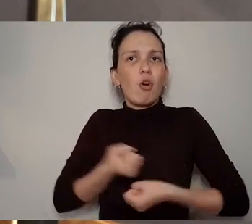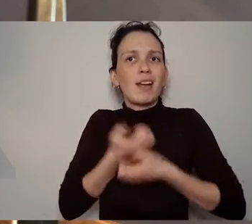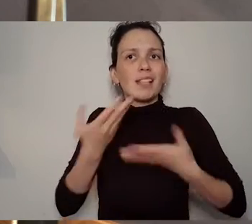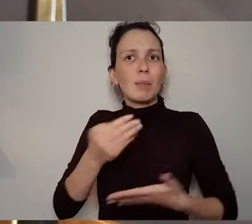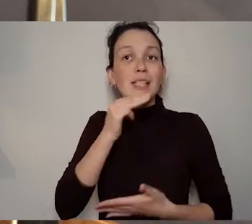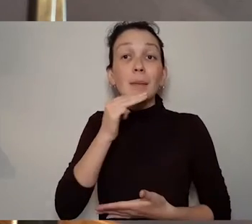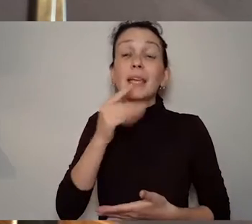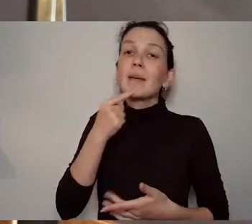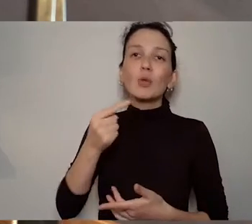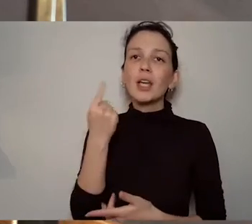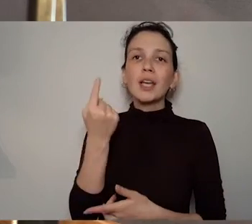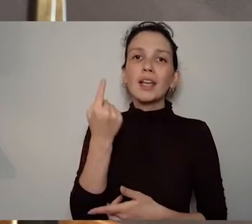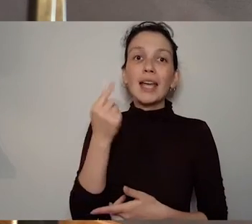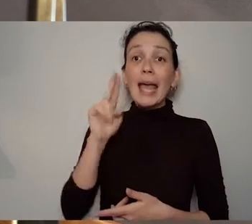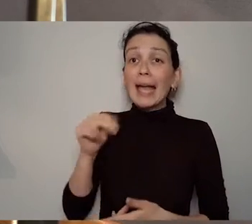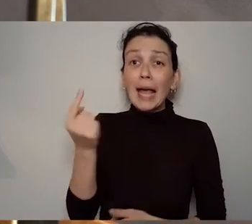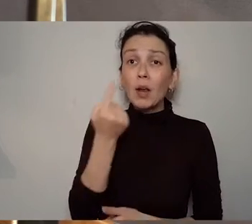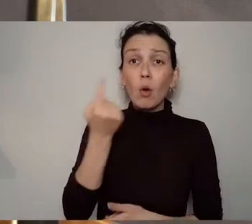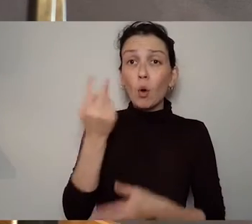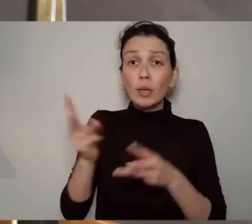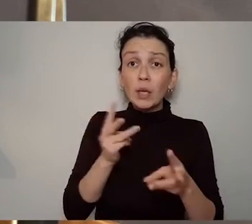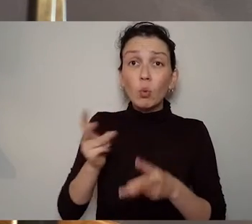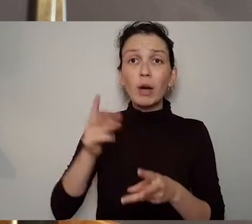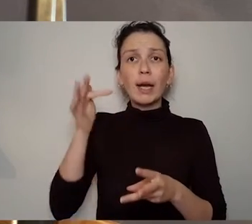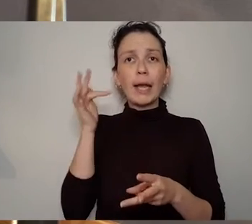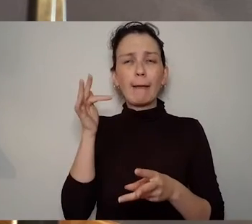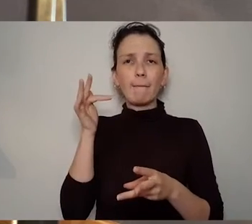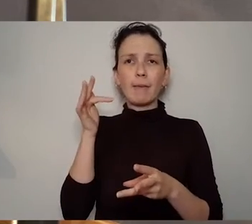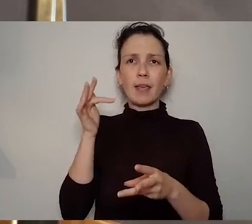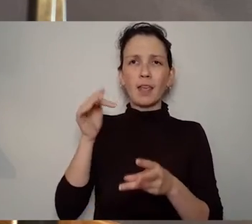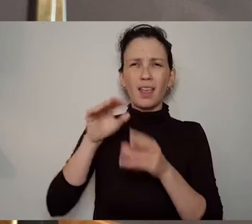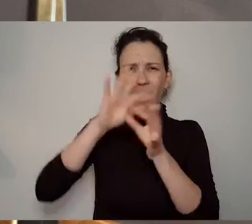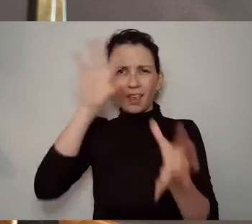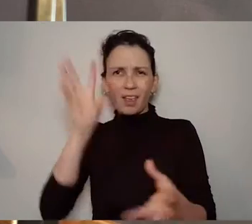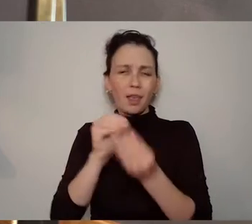we're working on it's a durational performance of three hours and also when we consider the